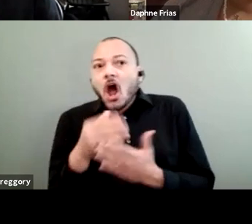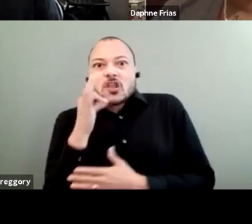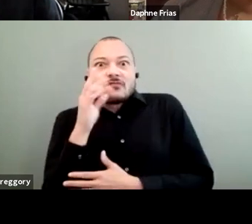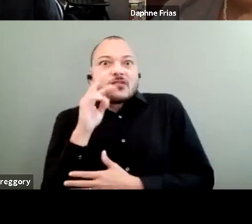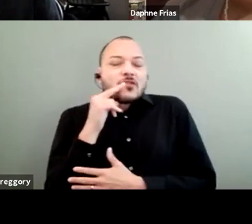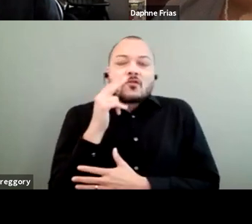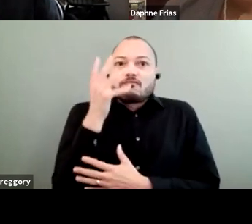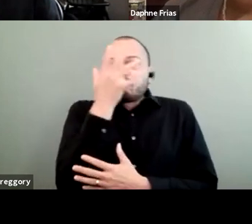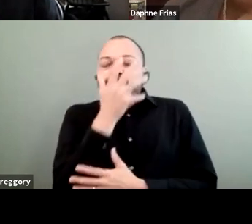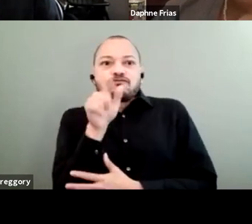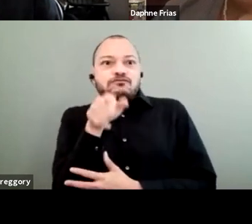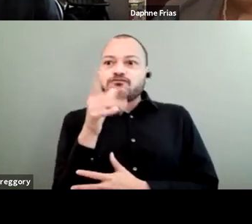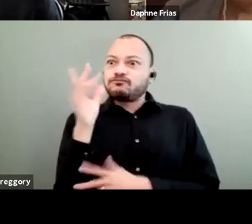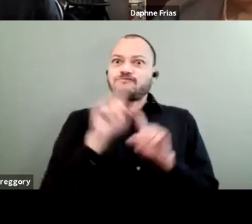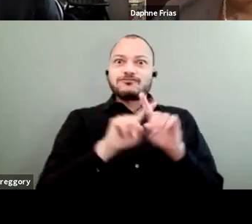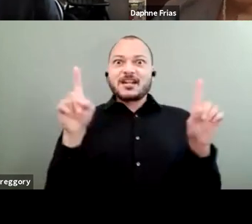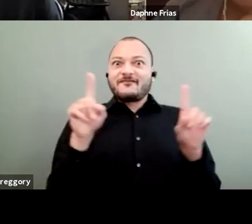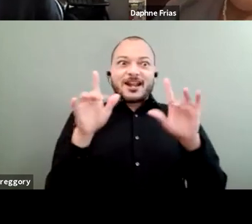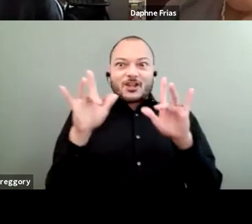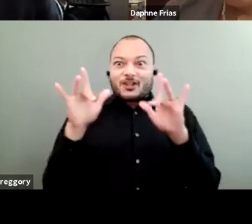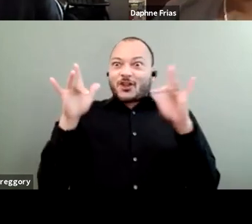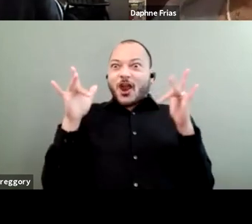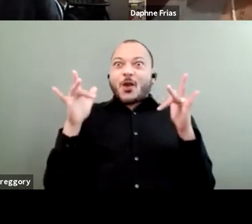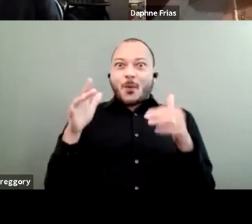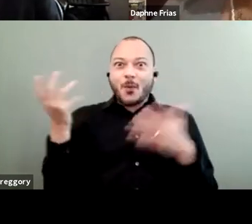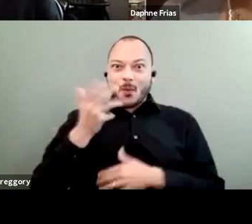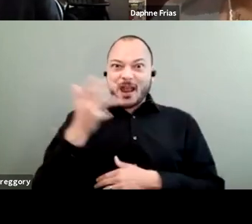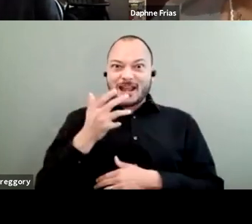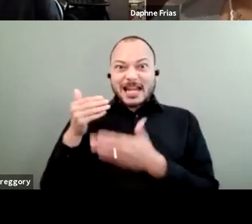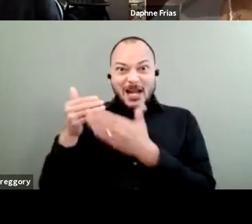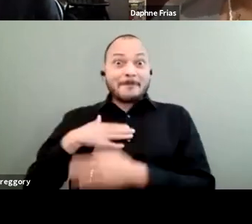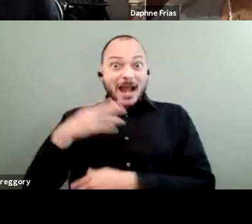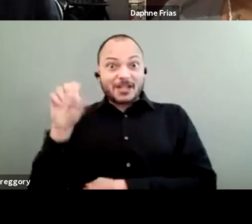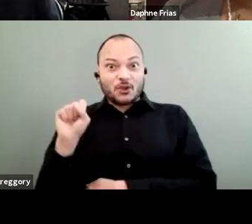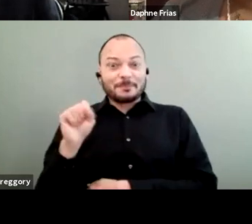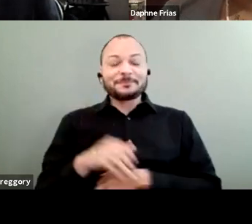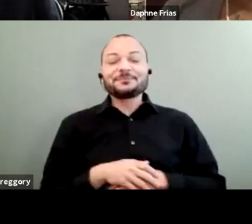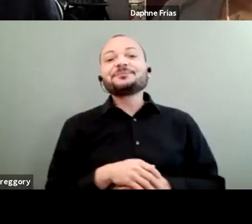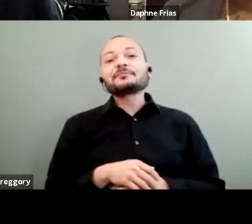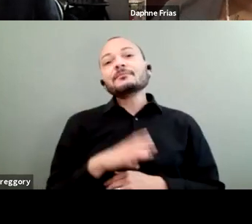"to the nice, shiny produce "by my high school." And I started realizing that